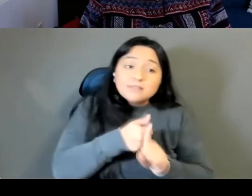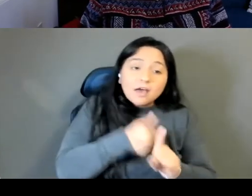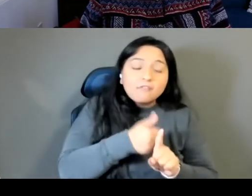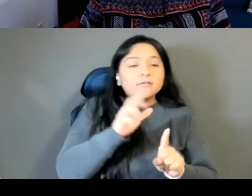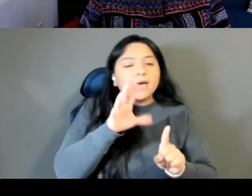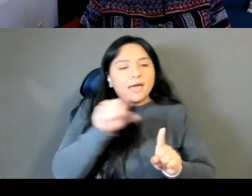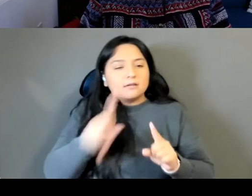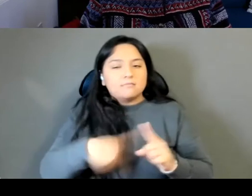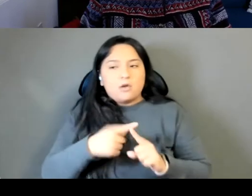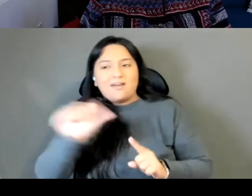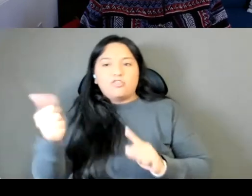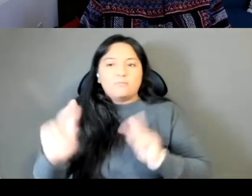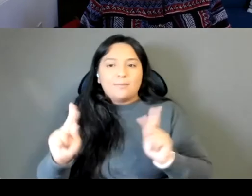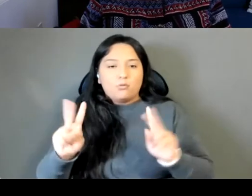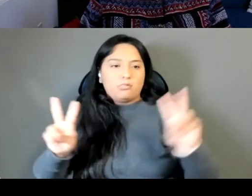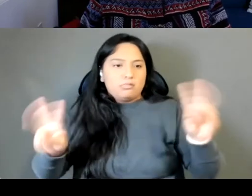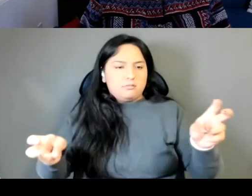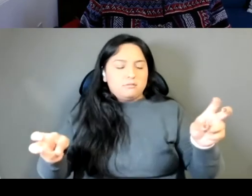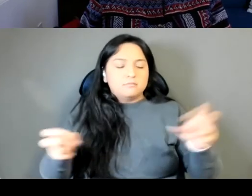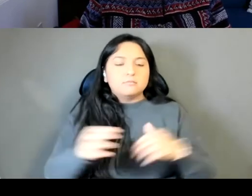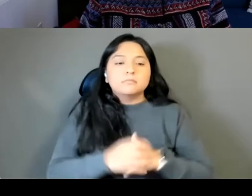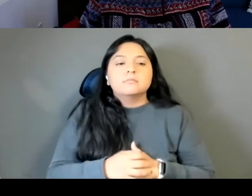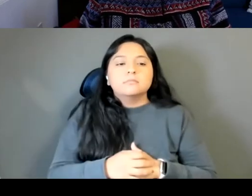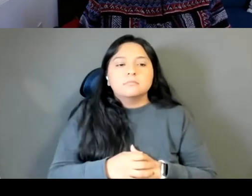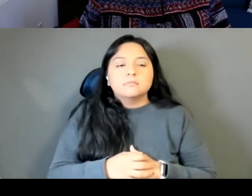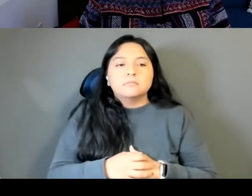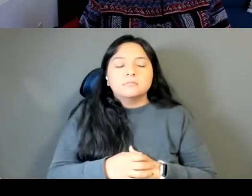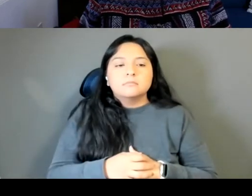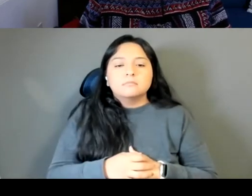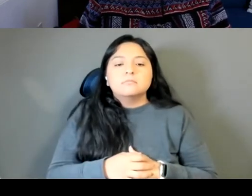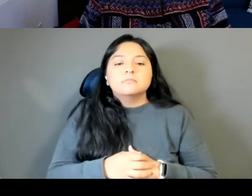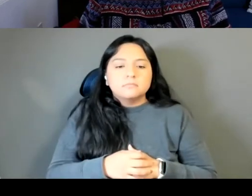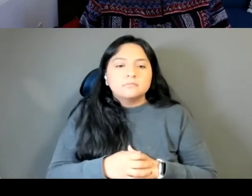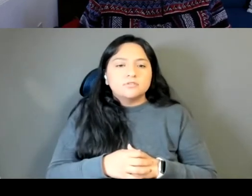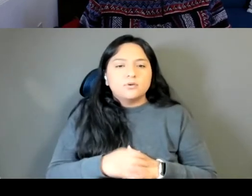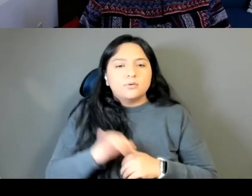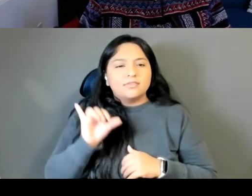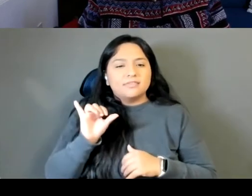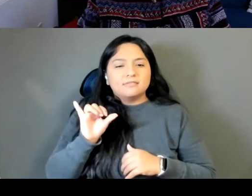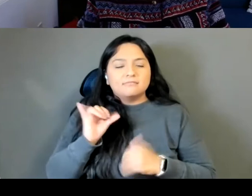And I would love to kind of pause here this is actually sort of one of the first audience questions we have.